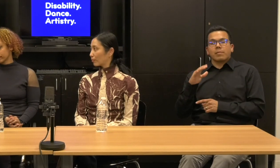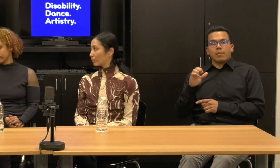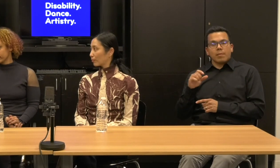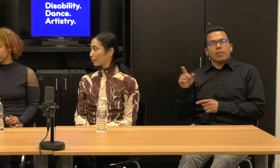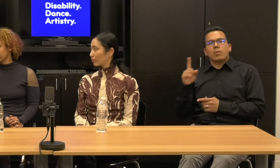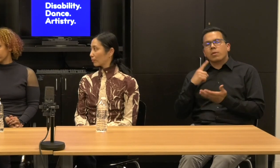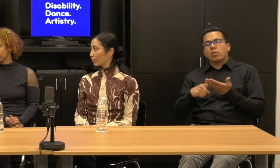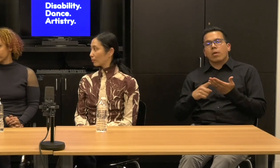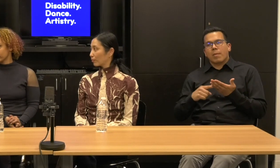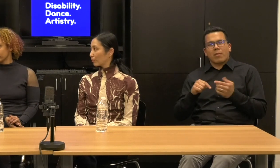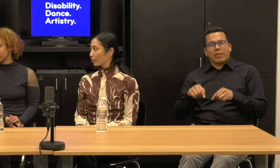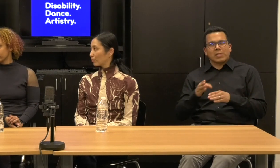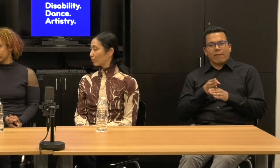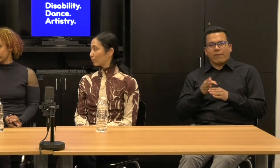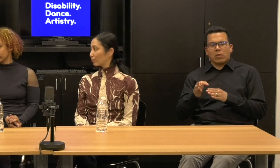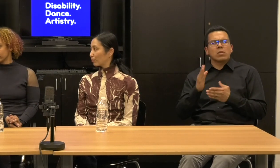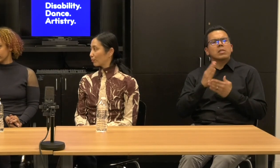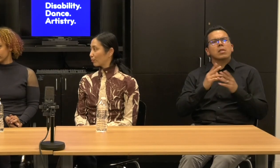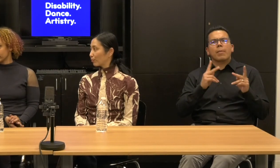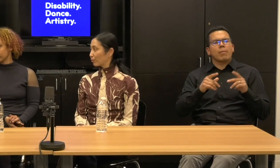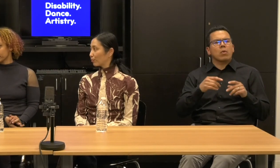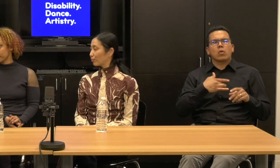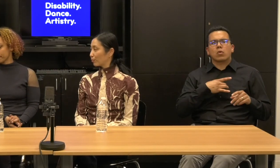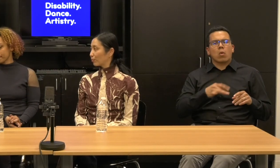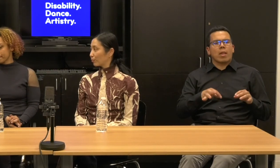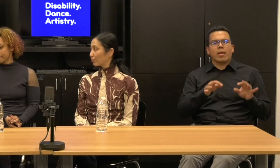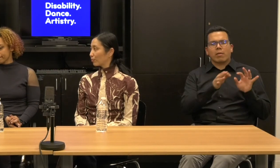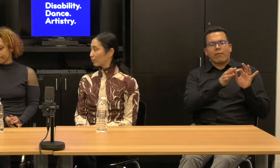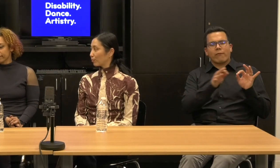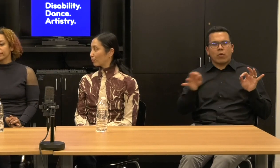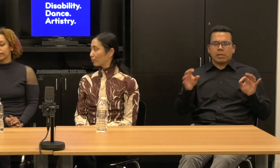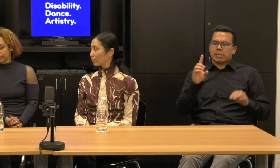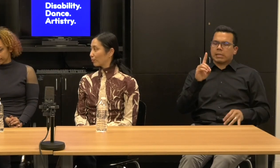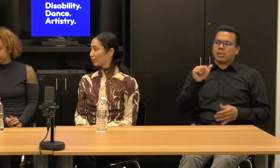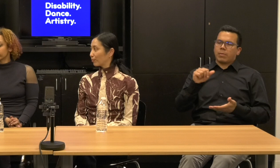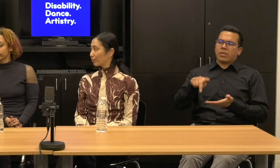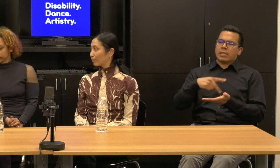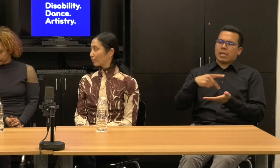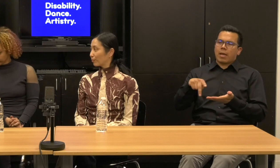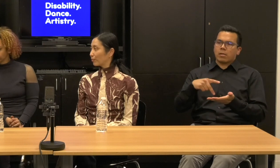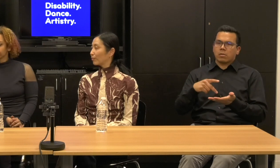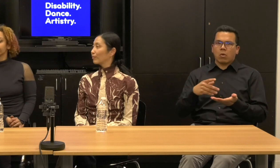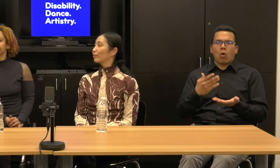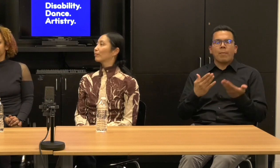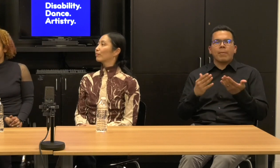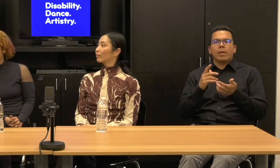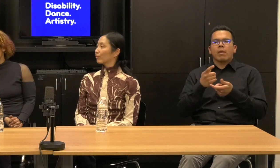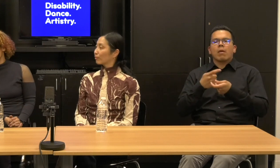folks don't use the word phrase disability dance or it might be physically integrated dance.